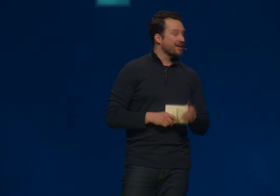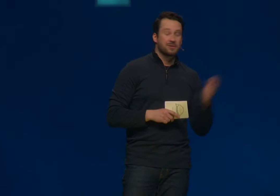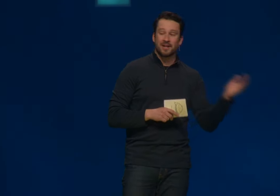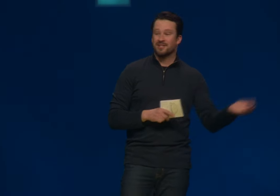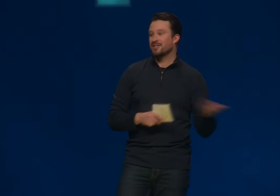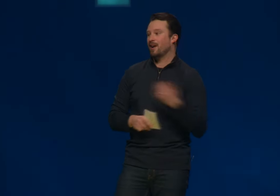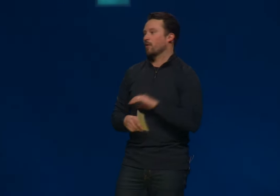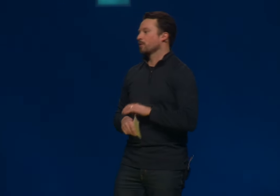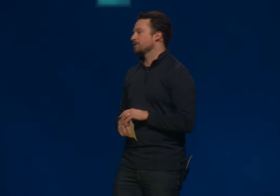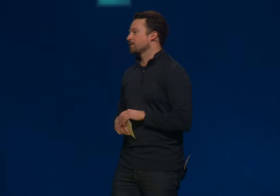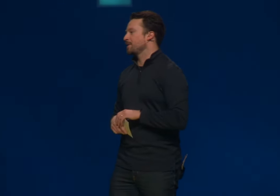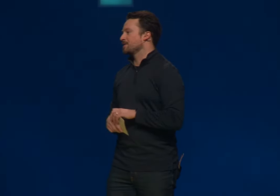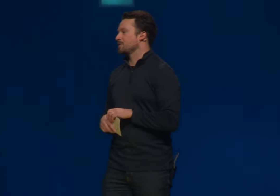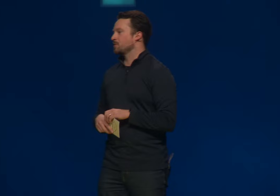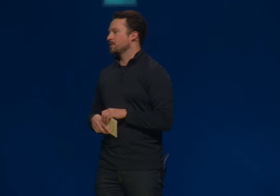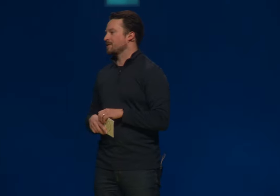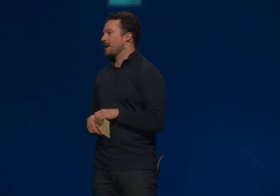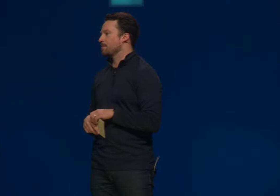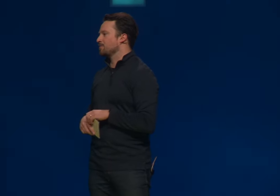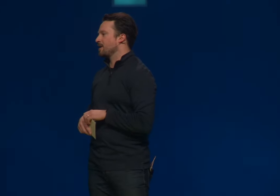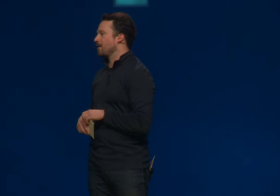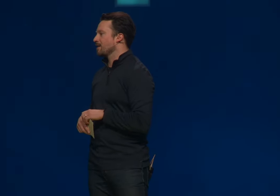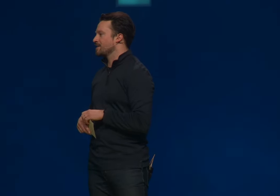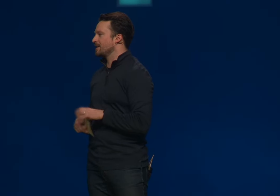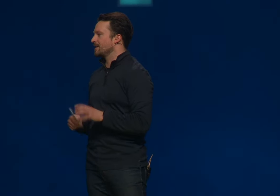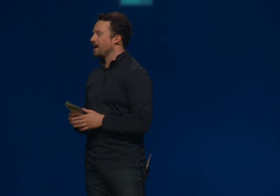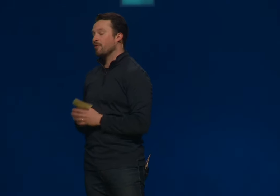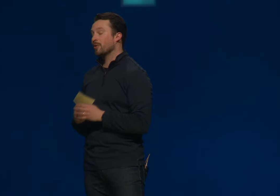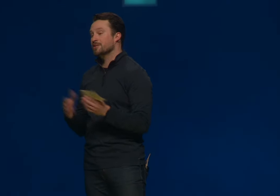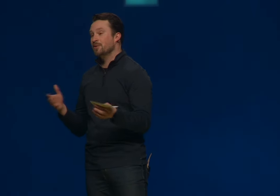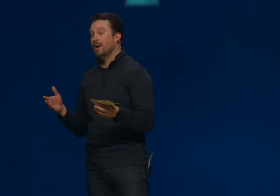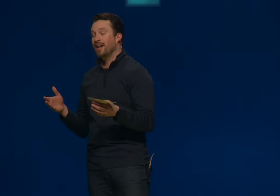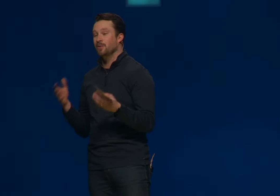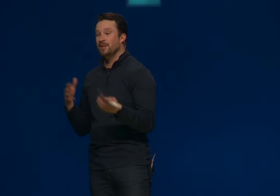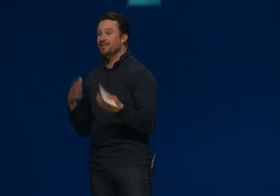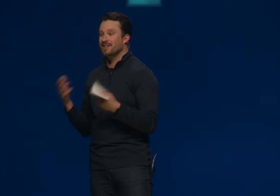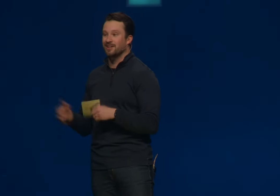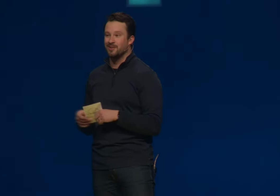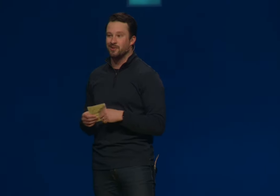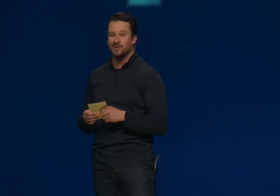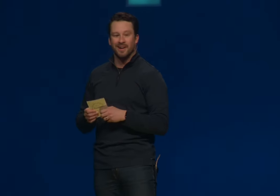We're going to transition our worship into a time of generosity. And every once in a while we tell you